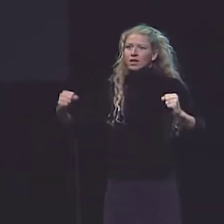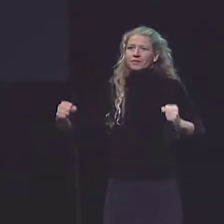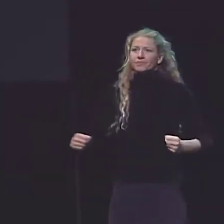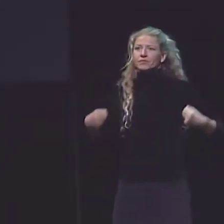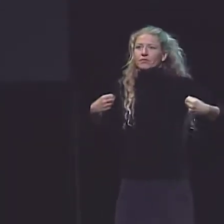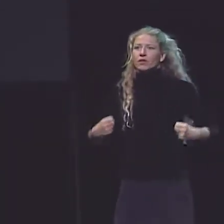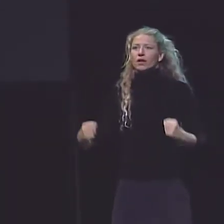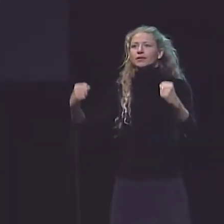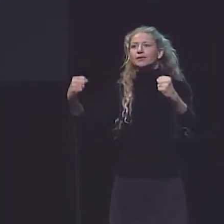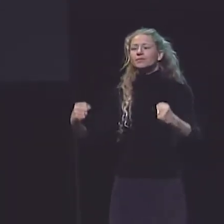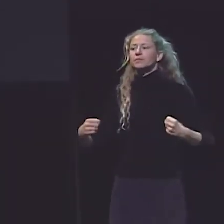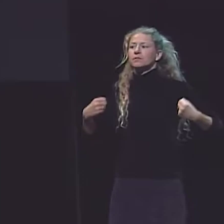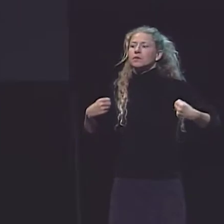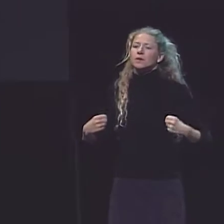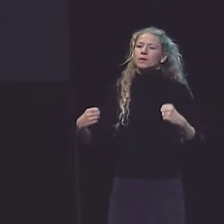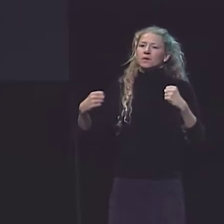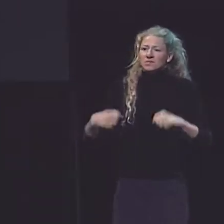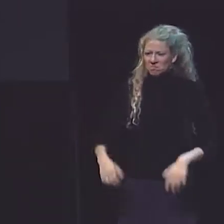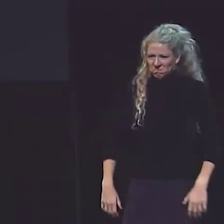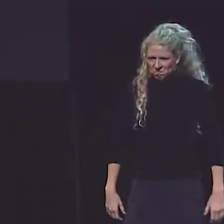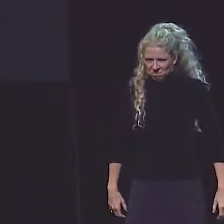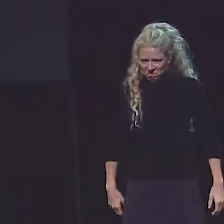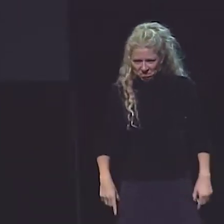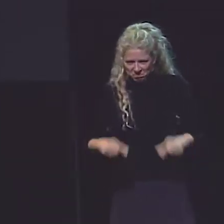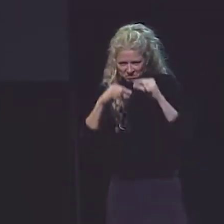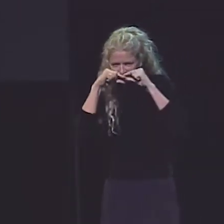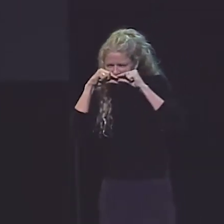AND I JUST KEEP SWINGING.